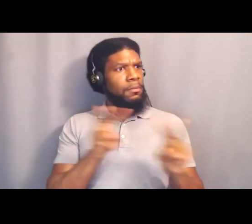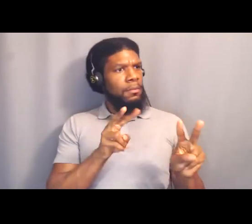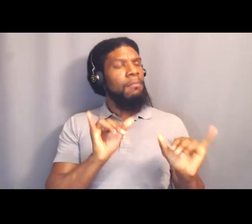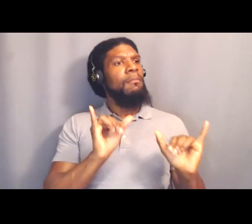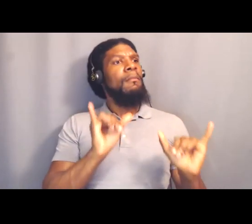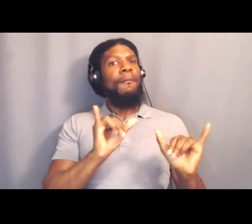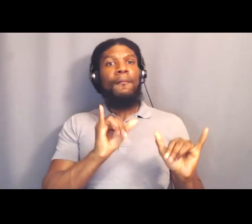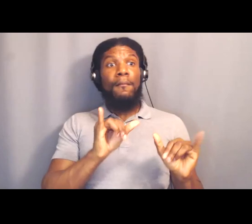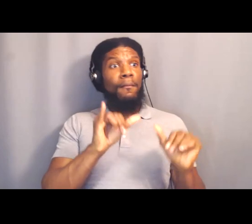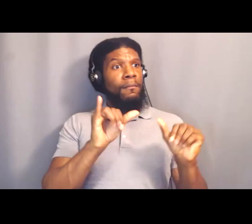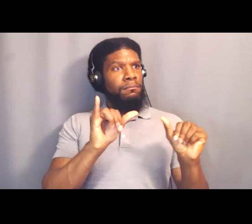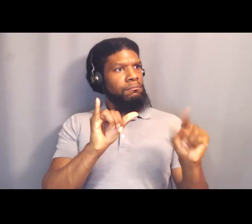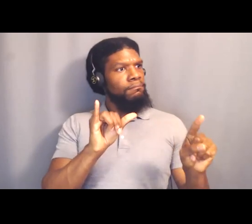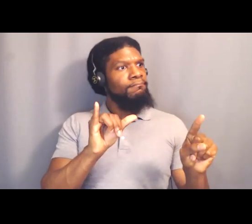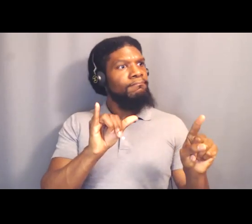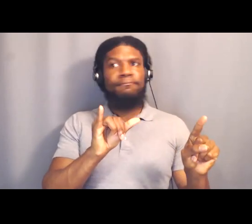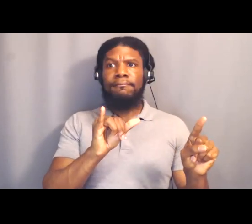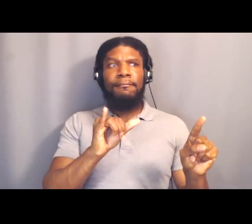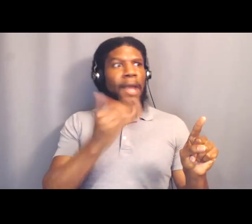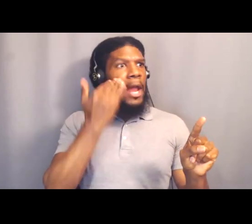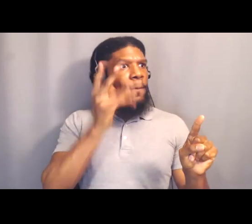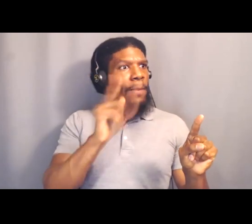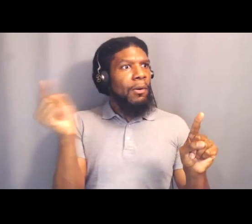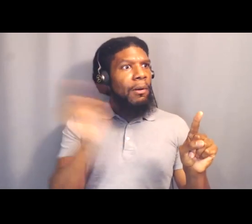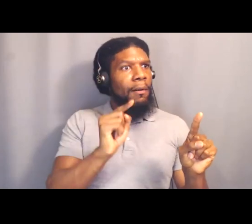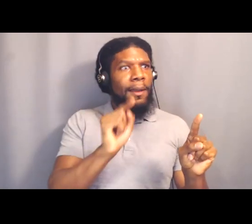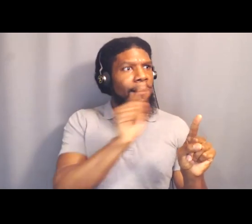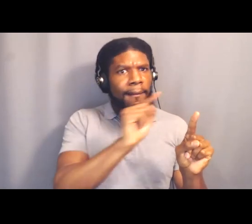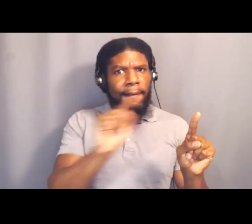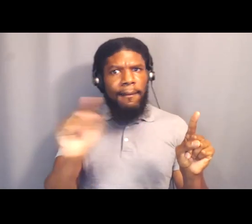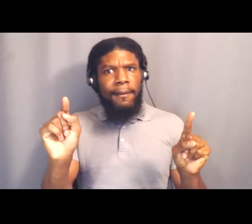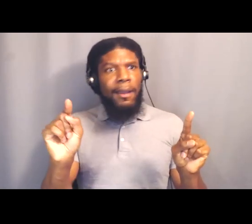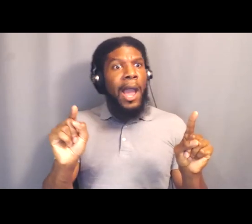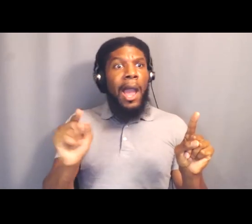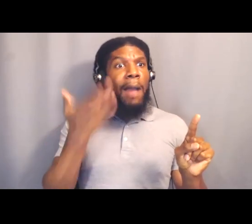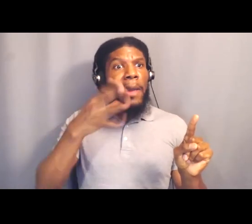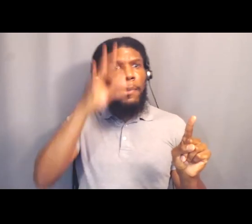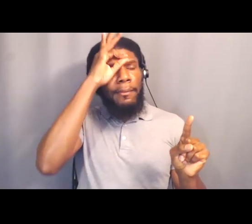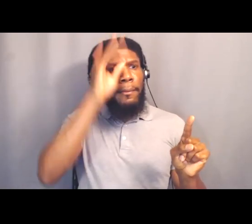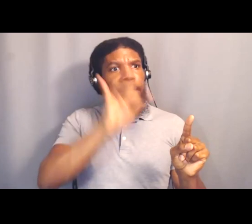you don't have to know anybody to go. You might discover beloved community, just by coming out.